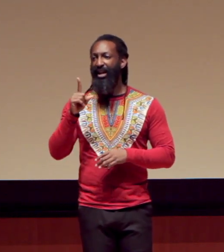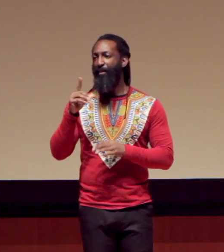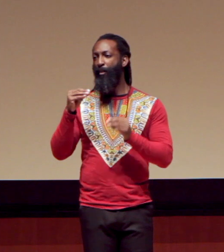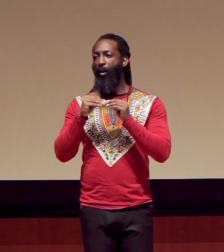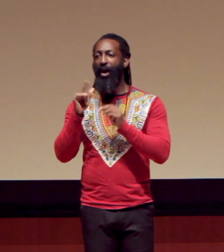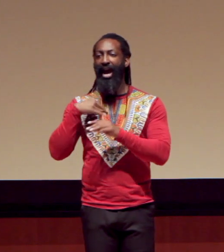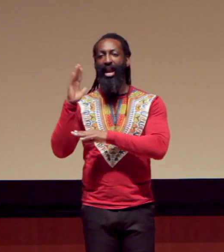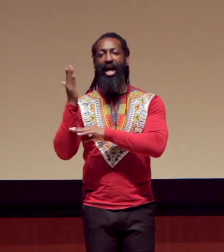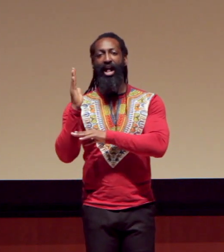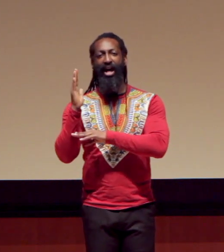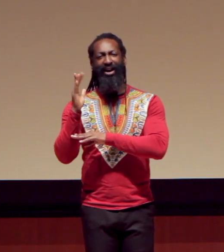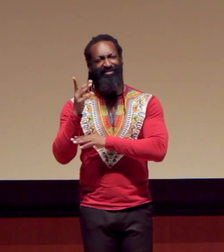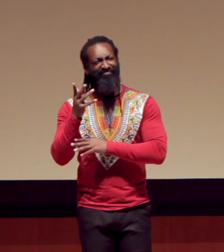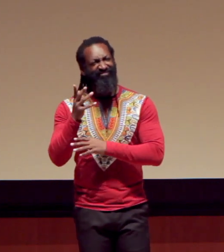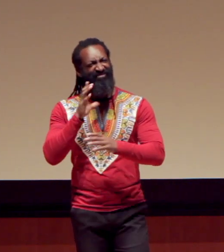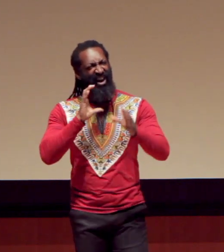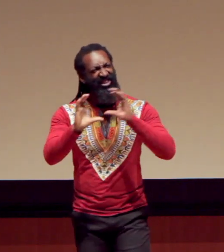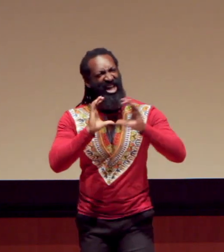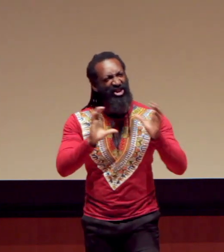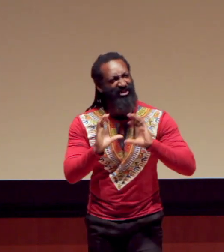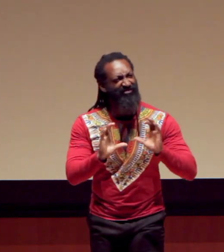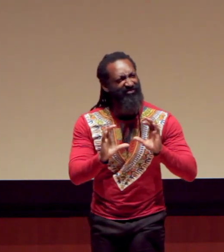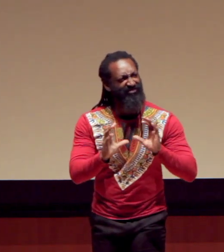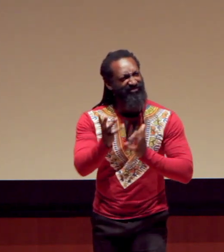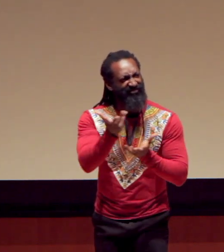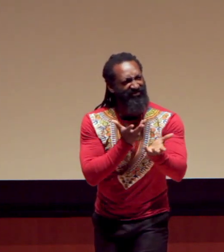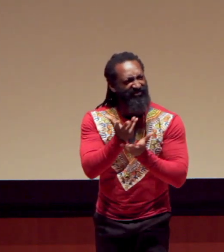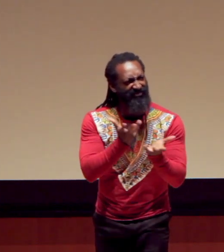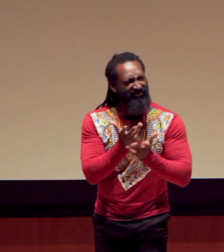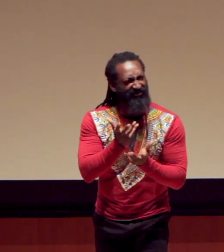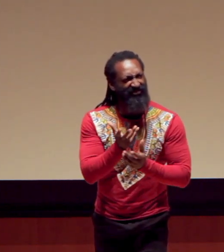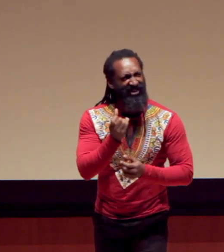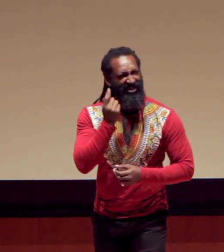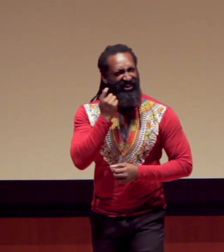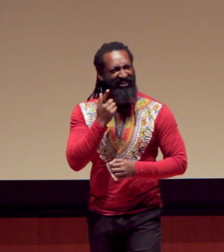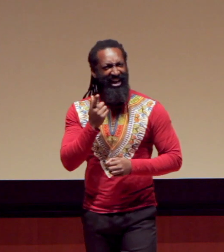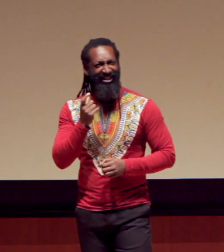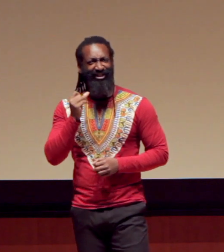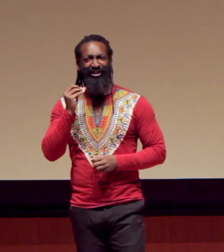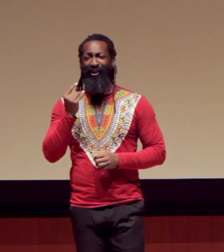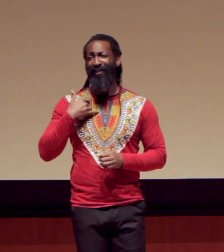I’m not going to do it in a lecture format, I want to have a conversation with you. I want to have a back and forth.